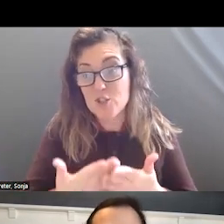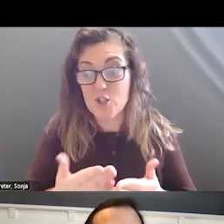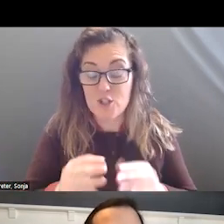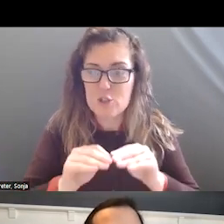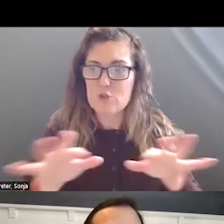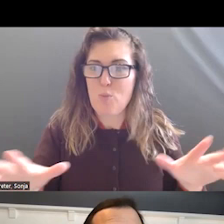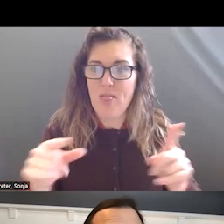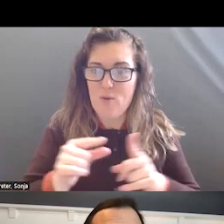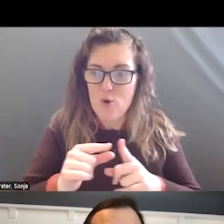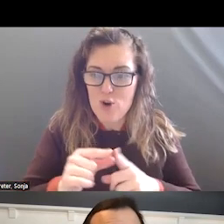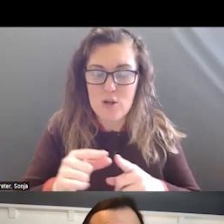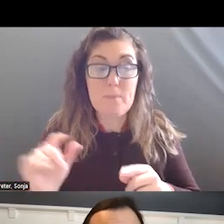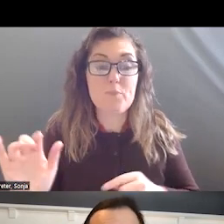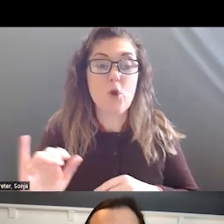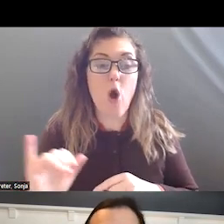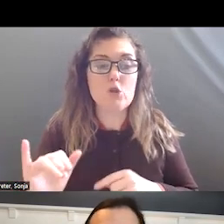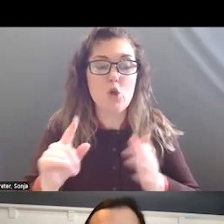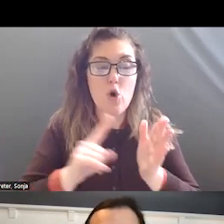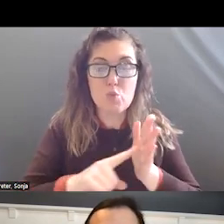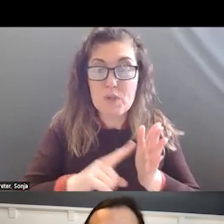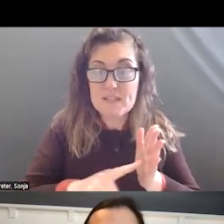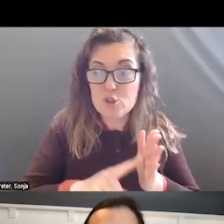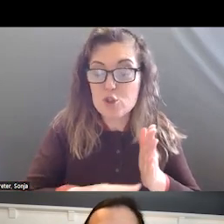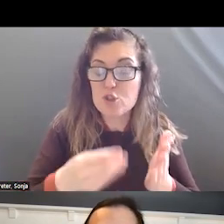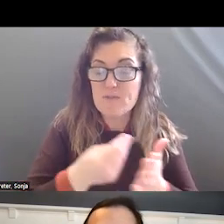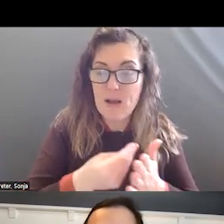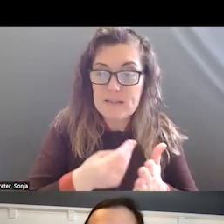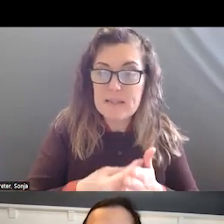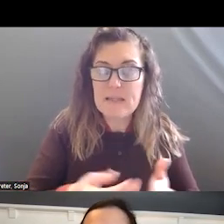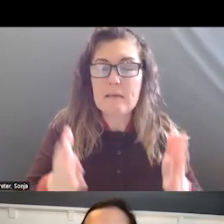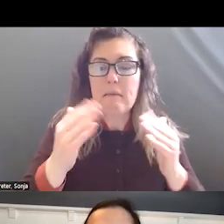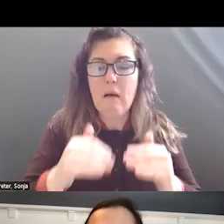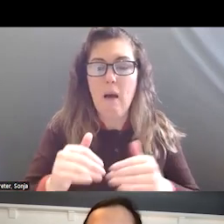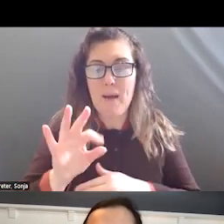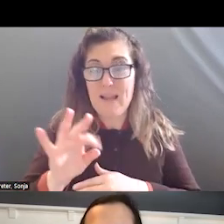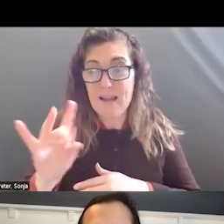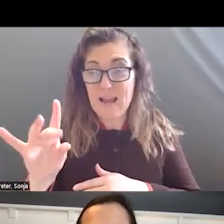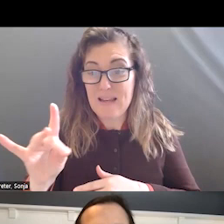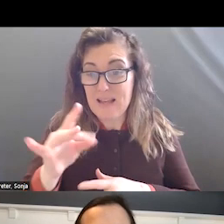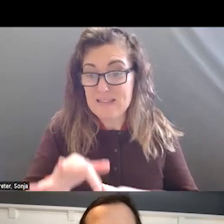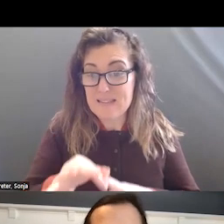ALSO RESEARCH FUNDING NOTICES A SPECIAL INTEREST ON OPPORTUNITIES